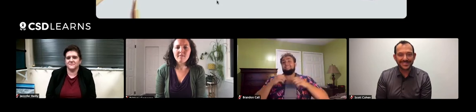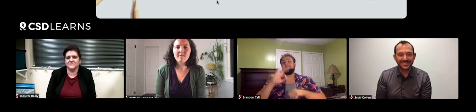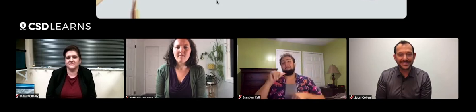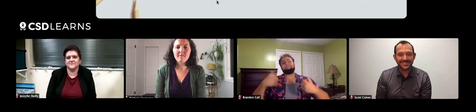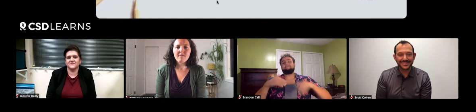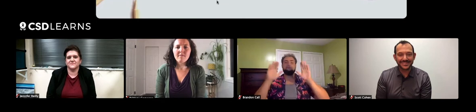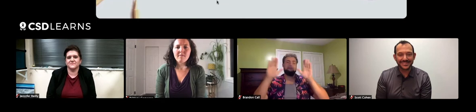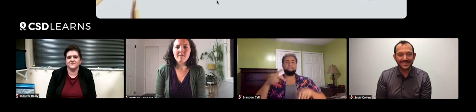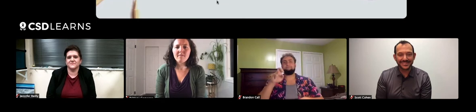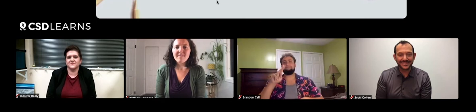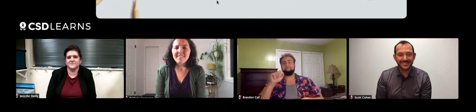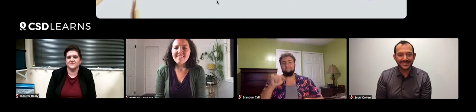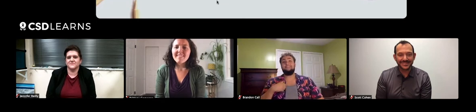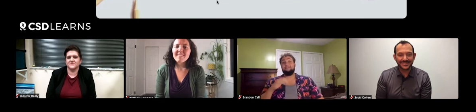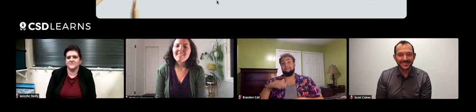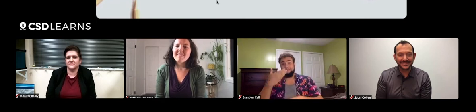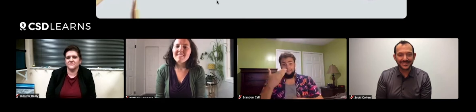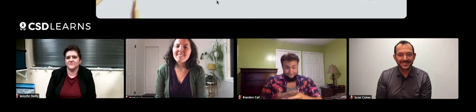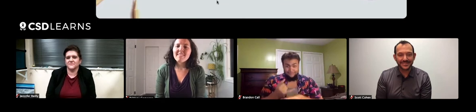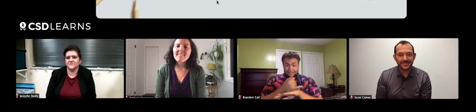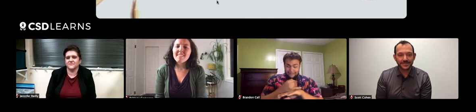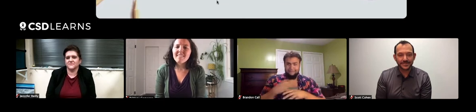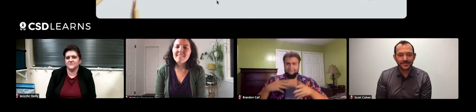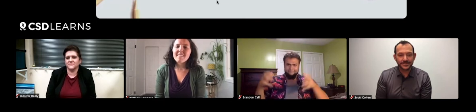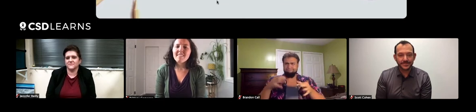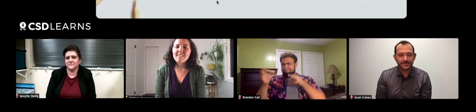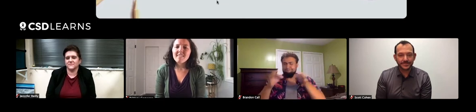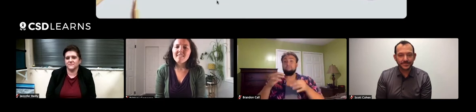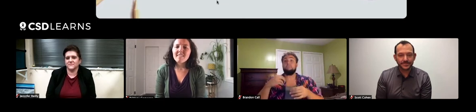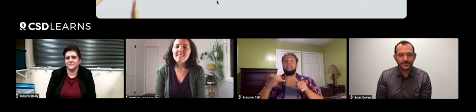as we kayak, which is great fun! When we're on the island,